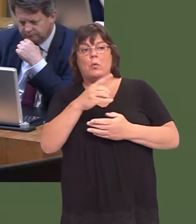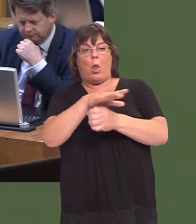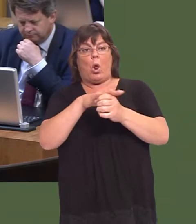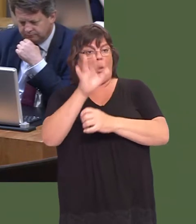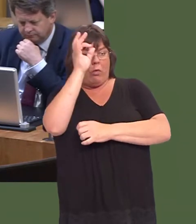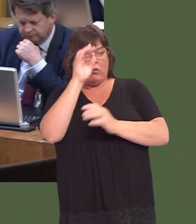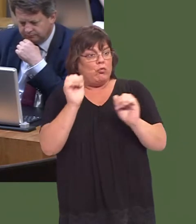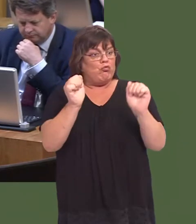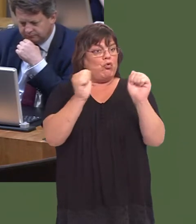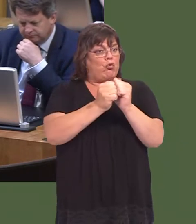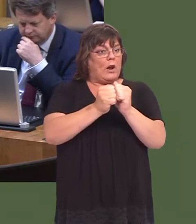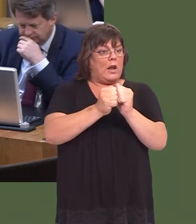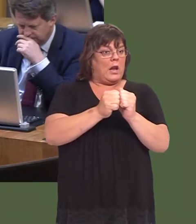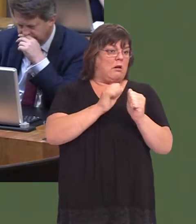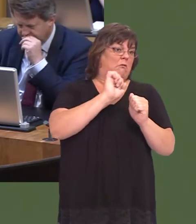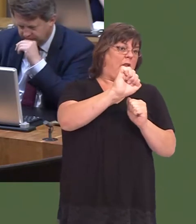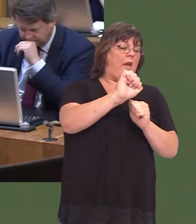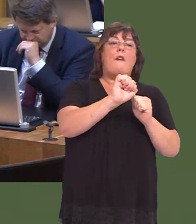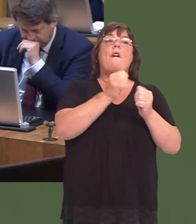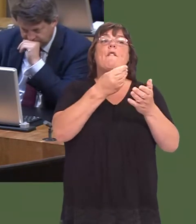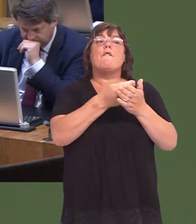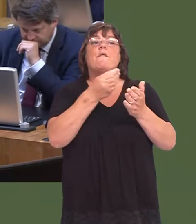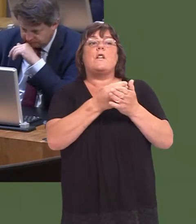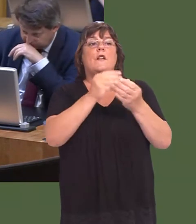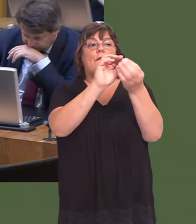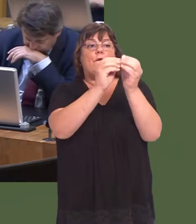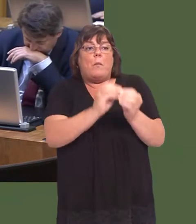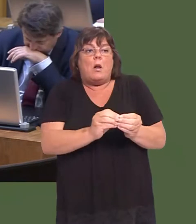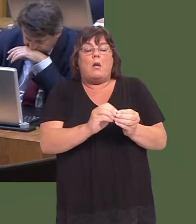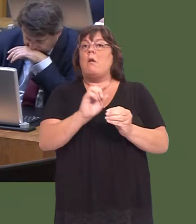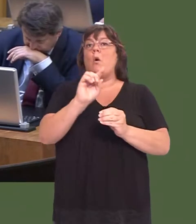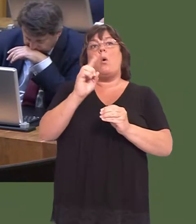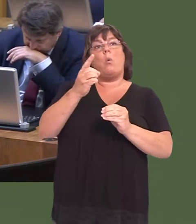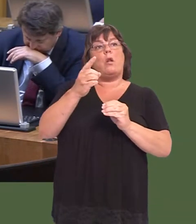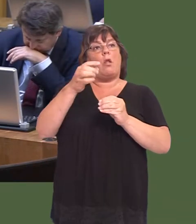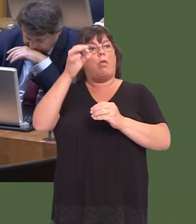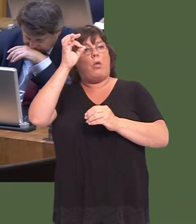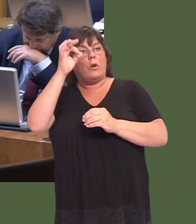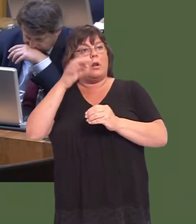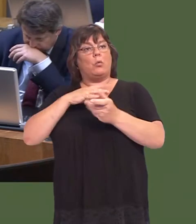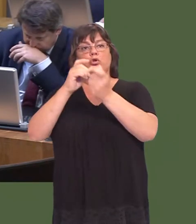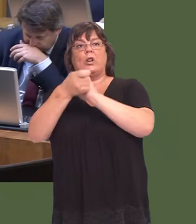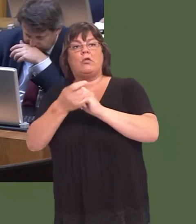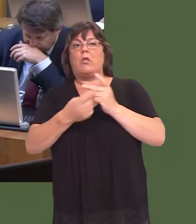what they wish the funding formula to look like, rather than one authority wanting to change it without the support of others.